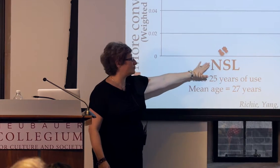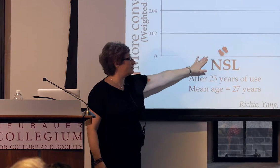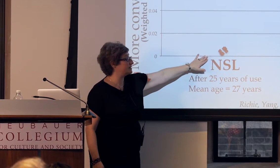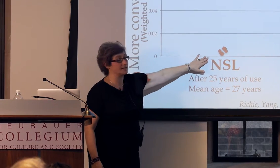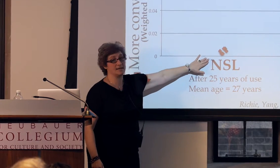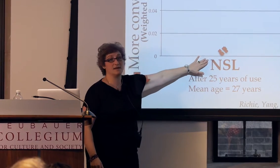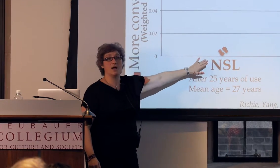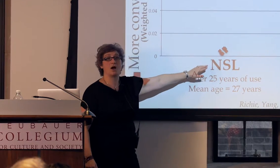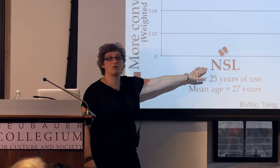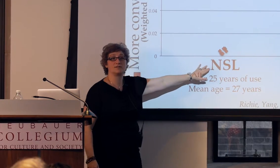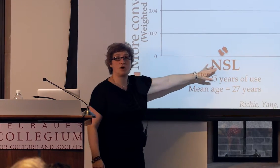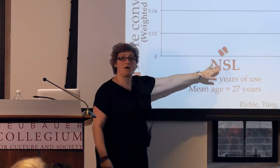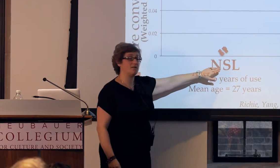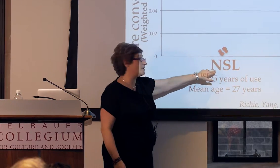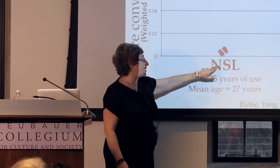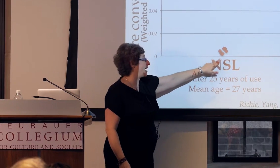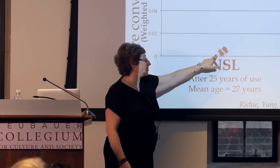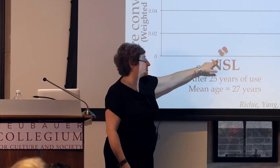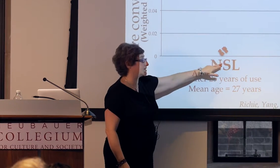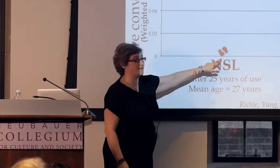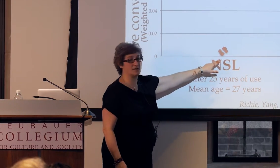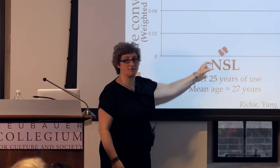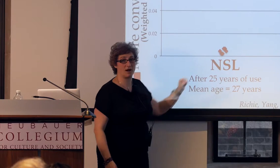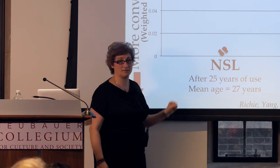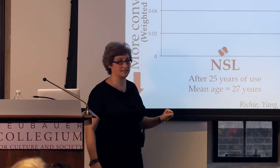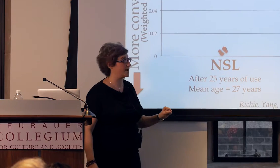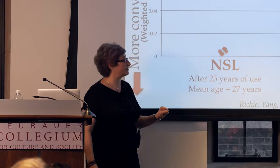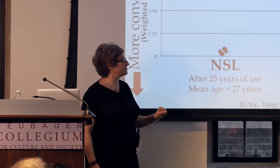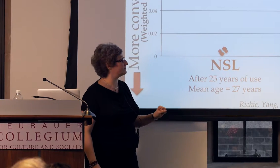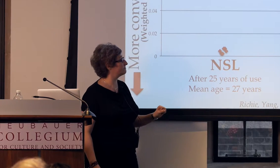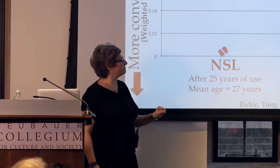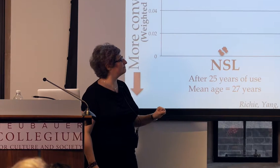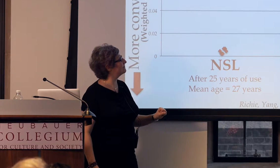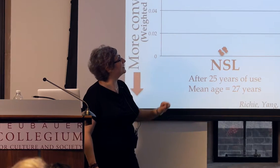That's what we see across all of the pairs of Nicaraguan signers.